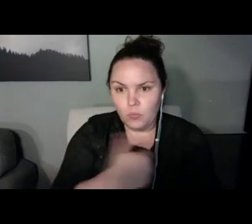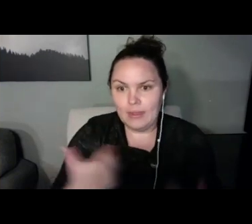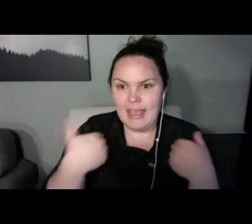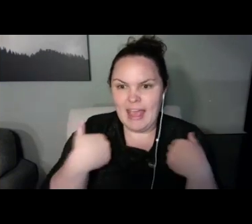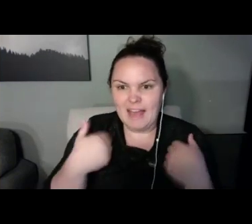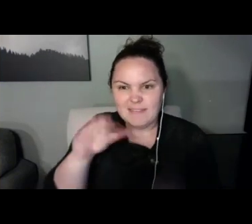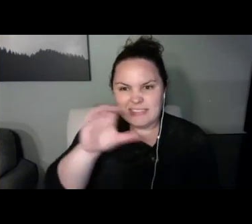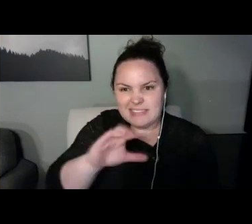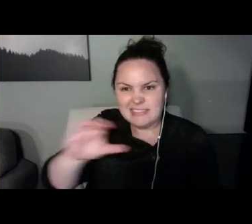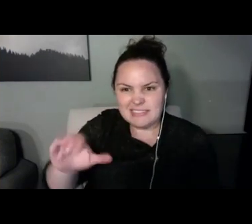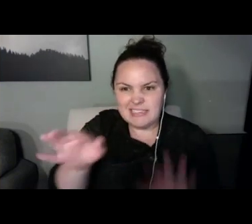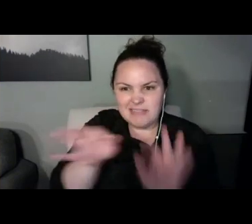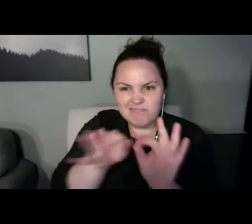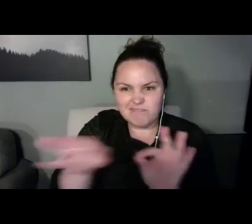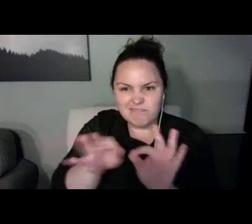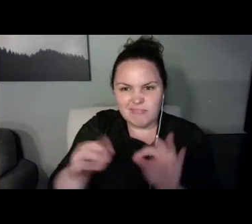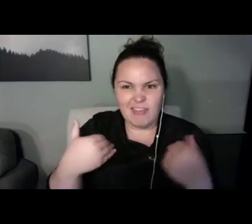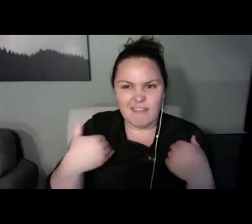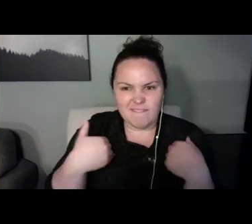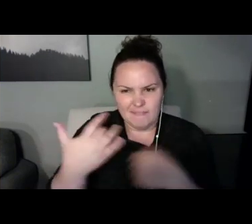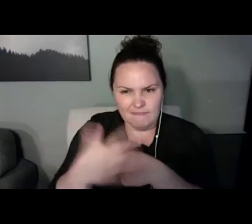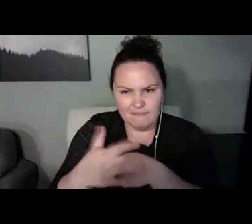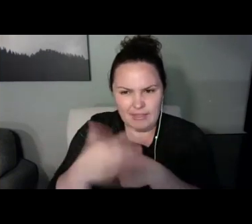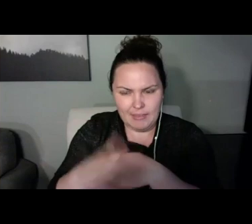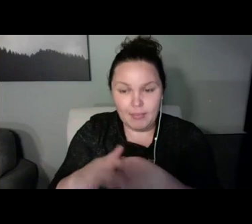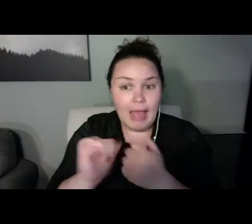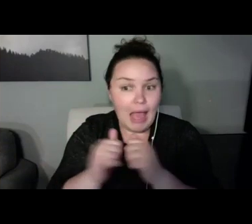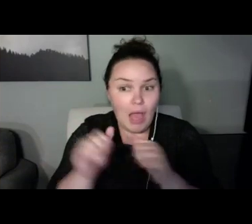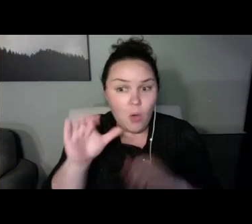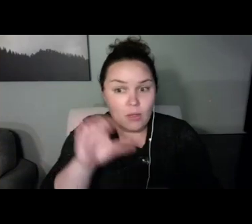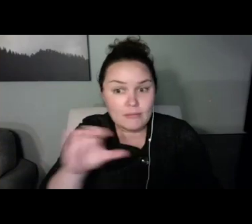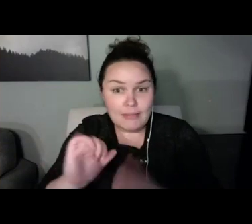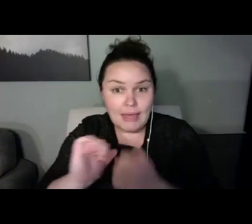available. To access captions, at the bottom of your